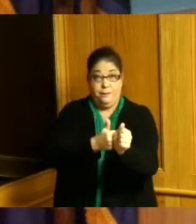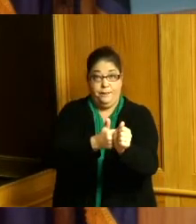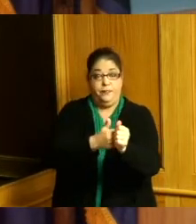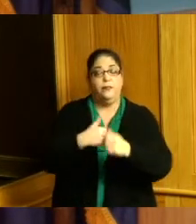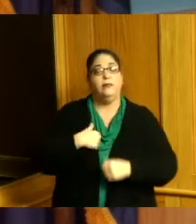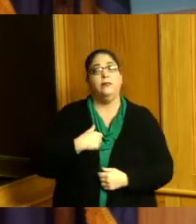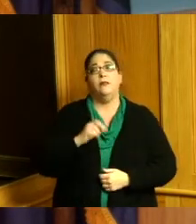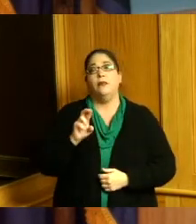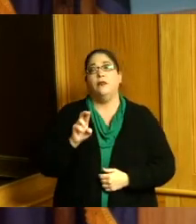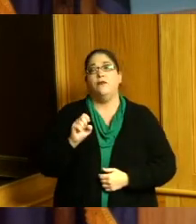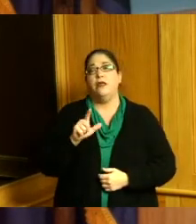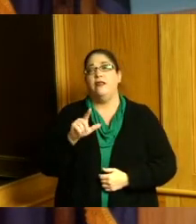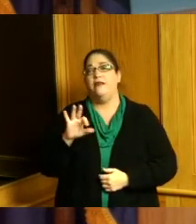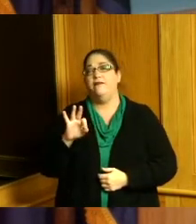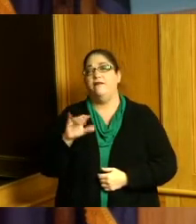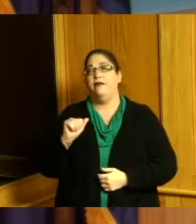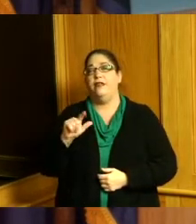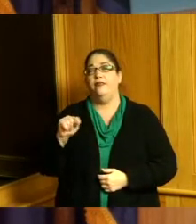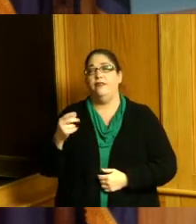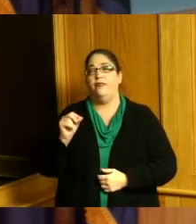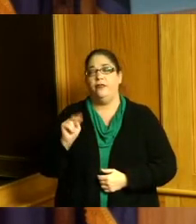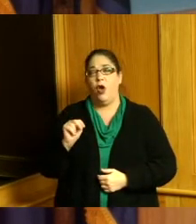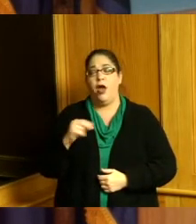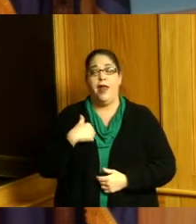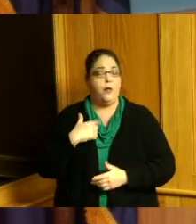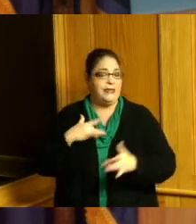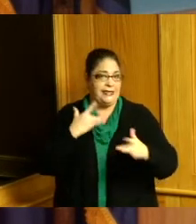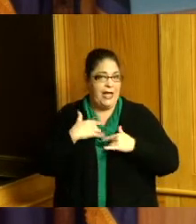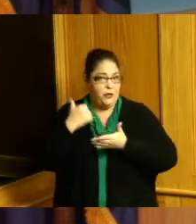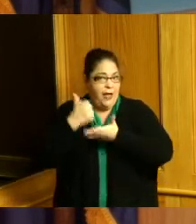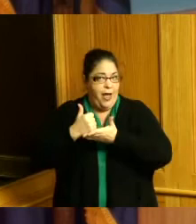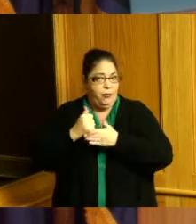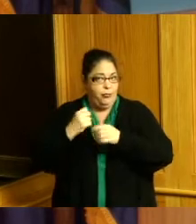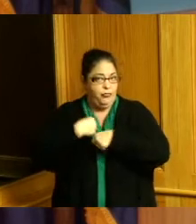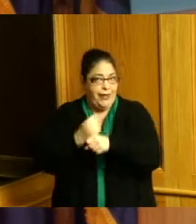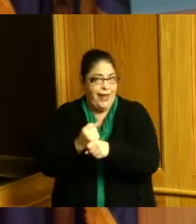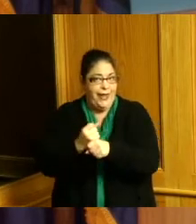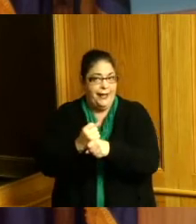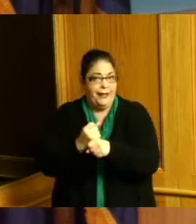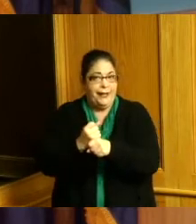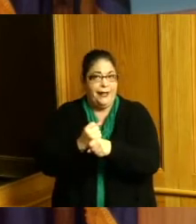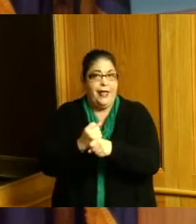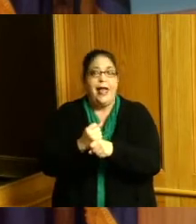that I was excited to help create that relievable needs to be phones everybody on the phones let's